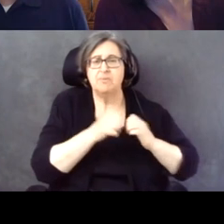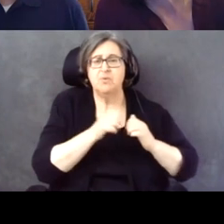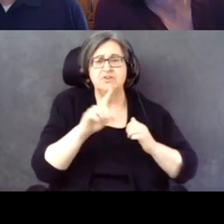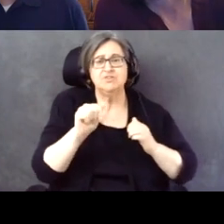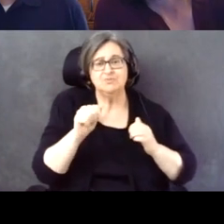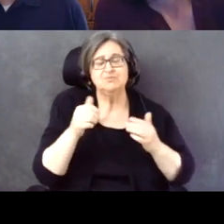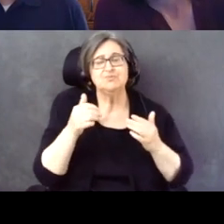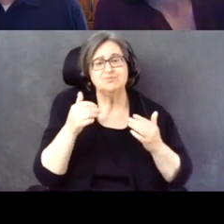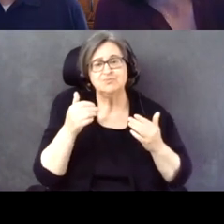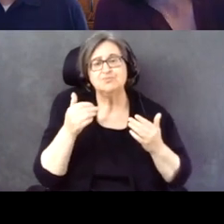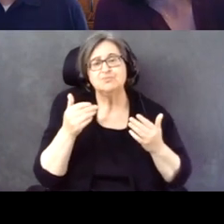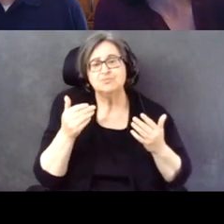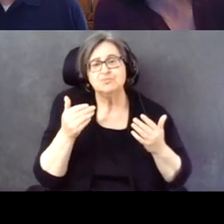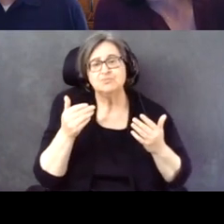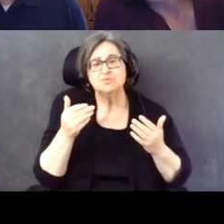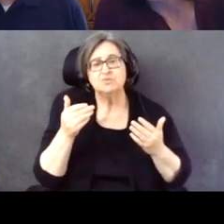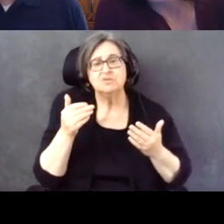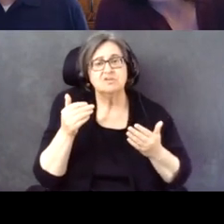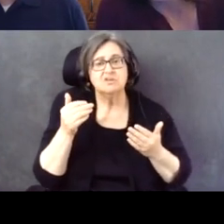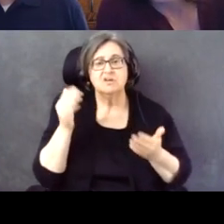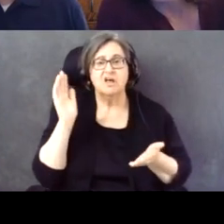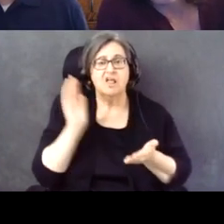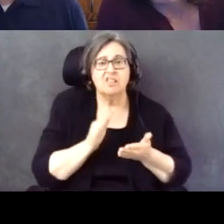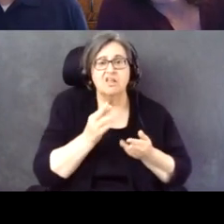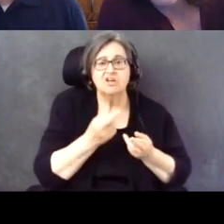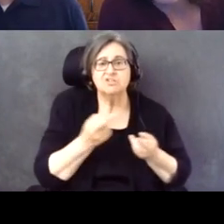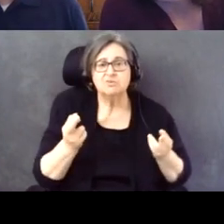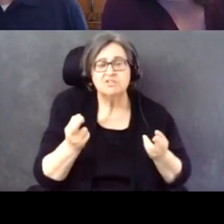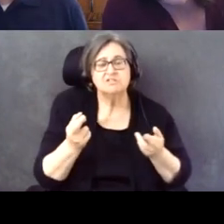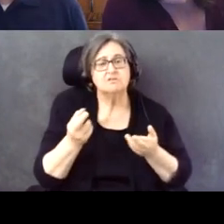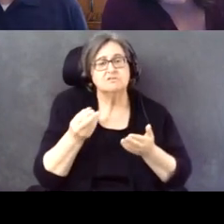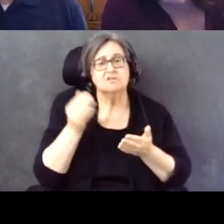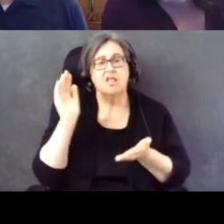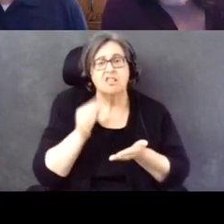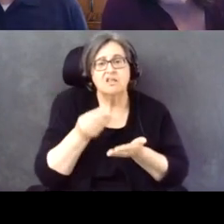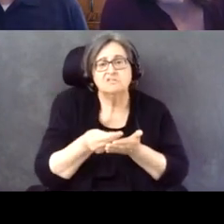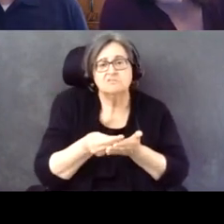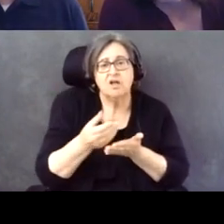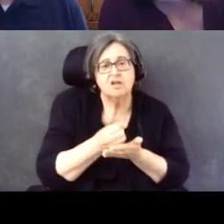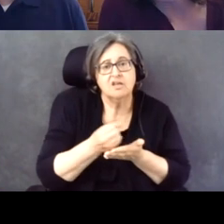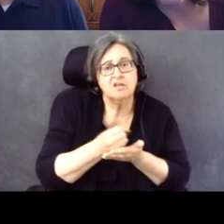Lowery sources, such as income and education.